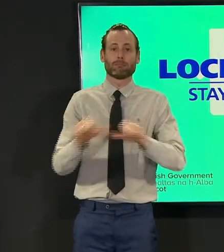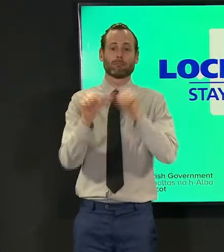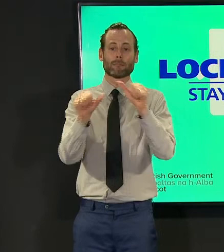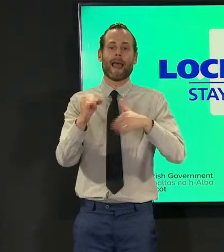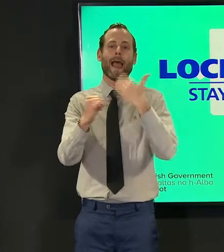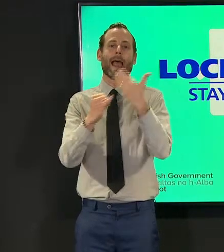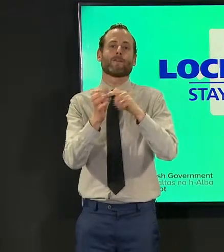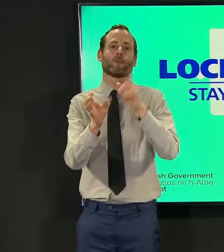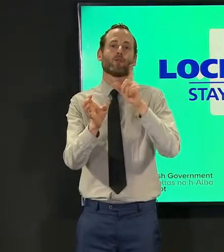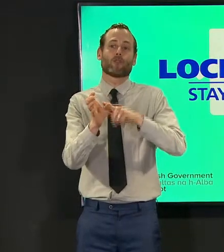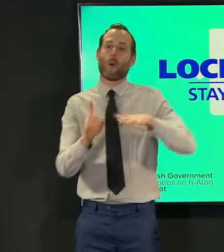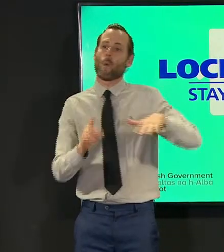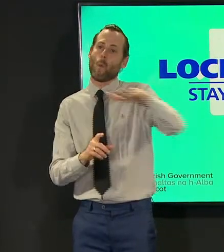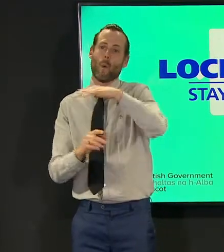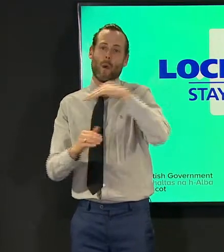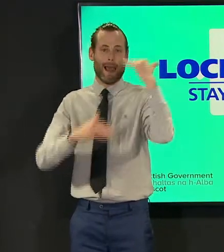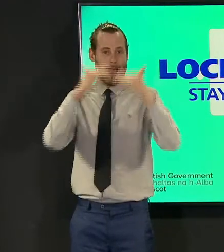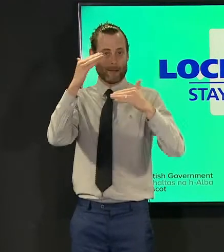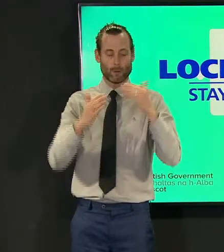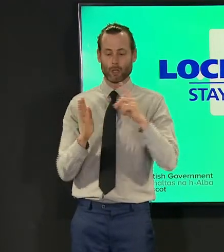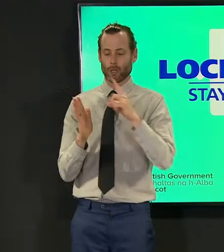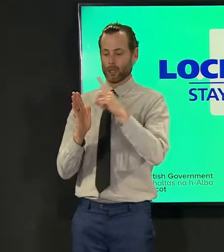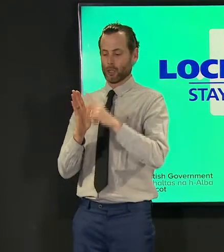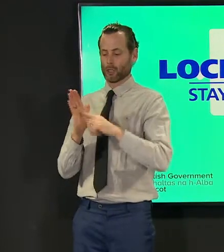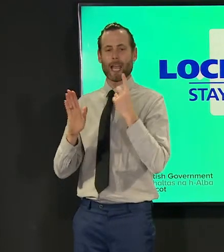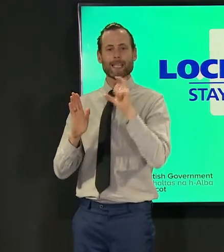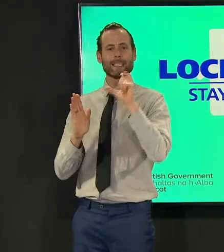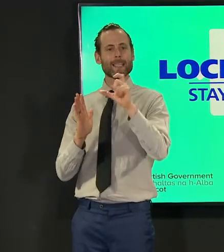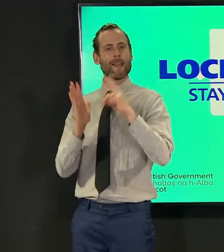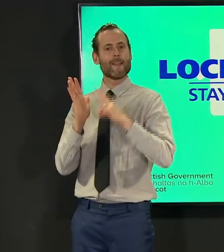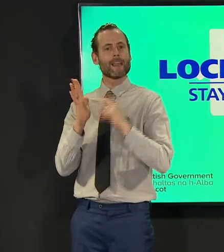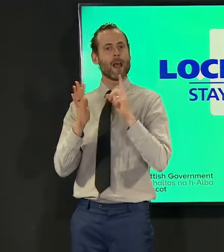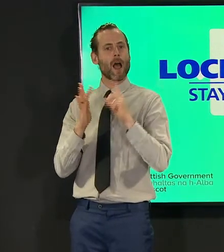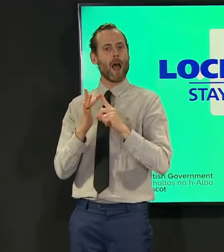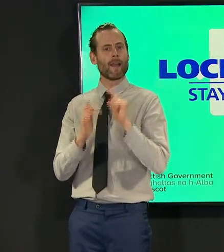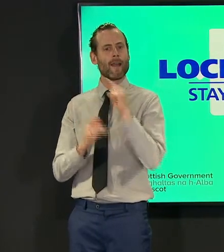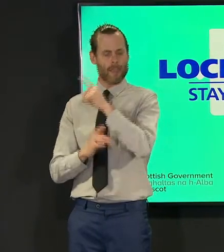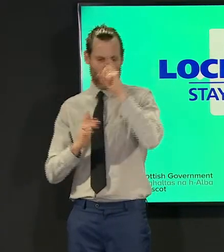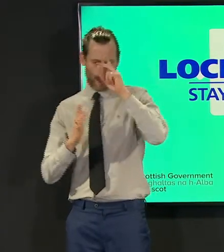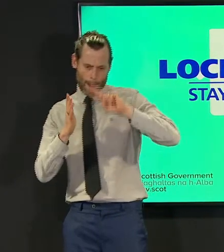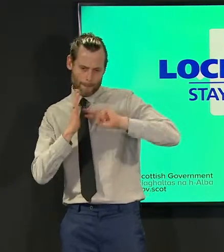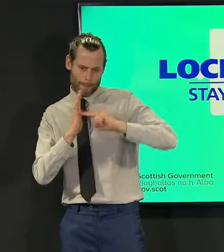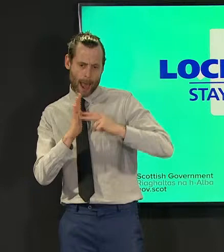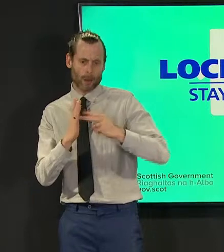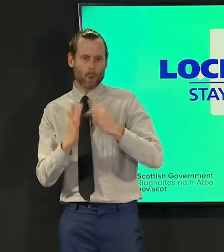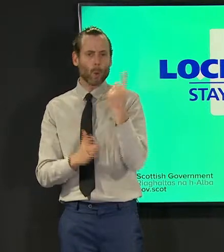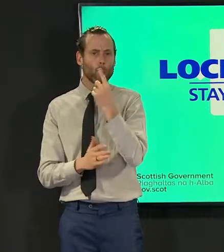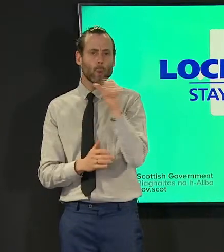how to approach that next phase they advise that we should prioritize vaccinations for the rest of